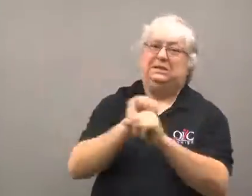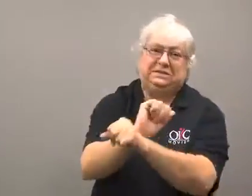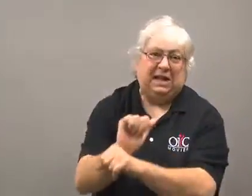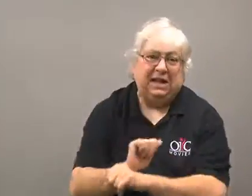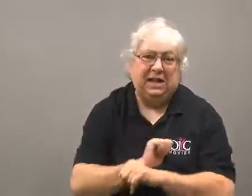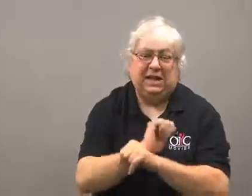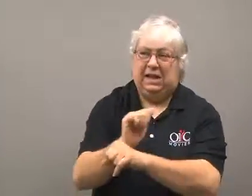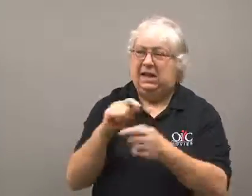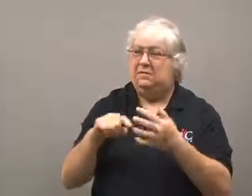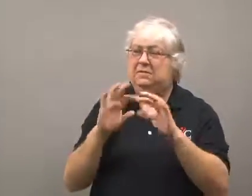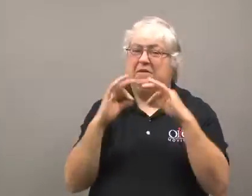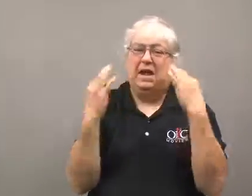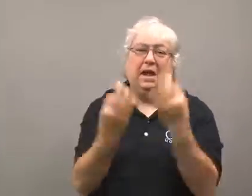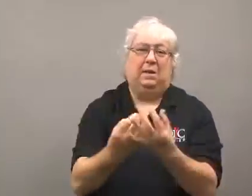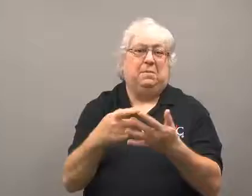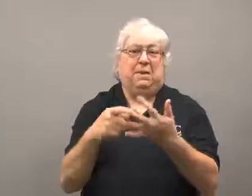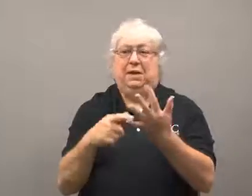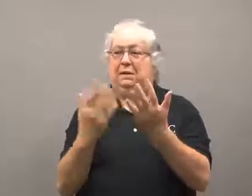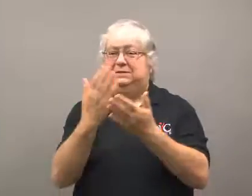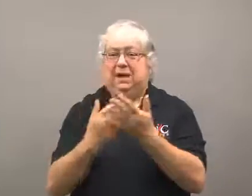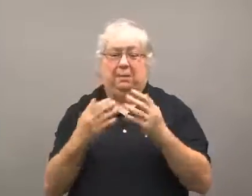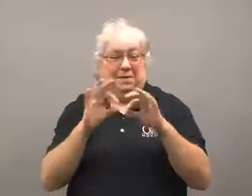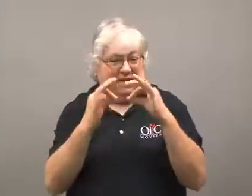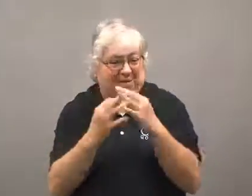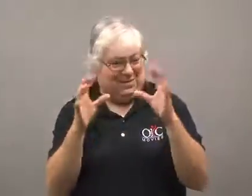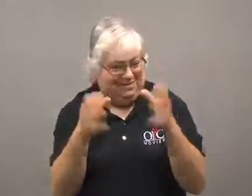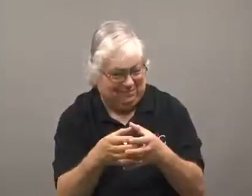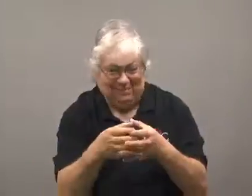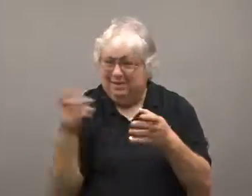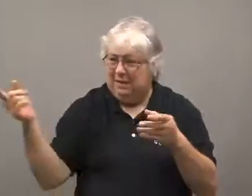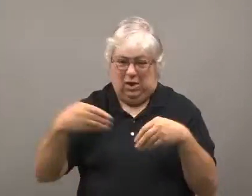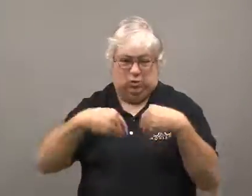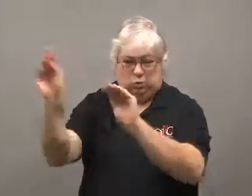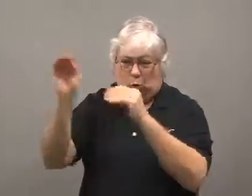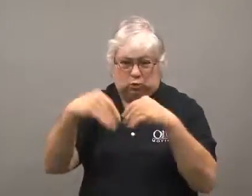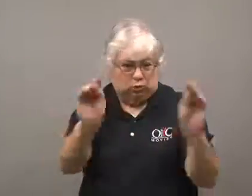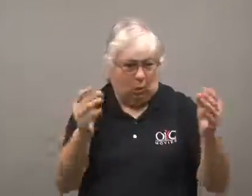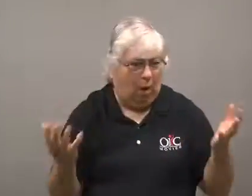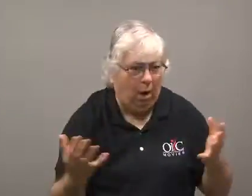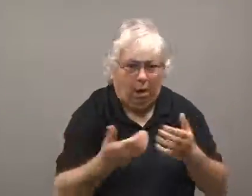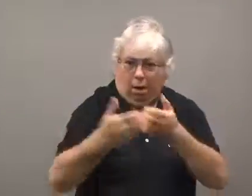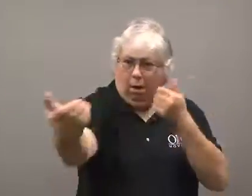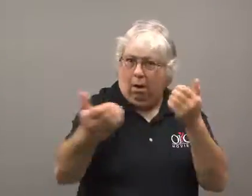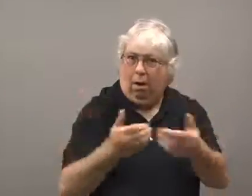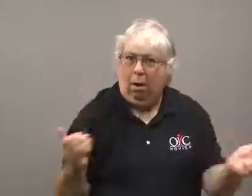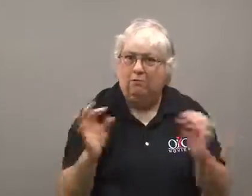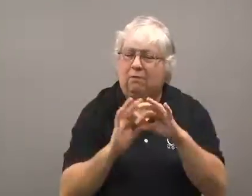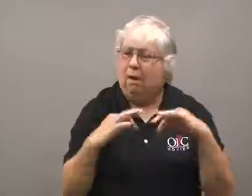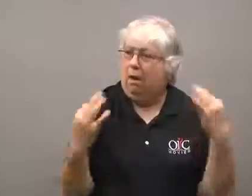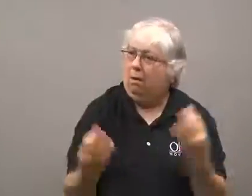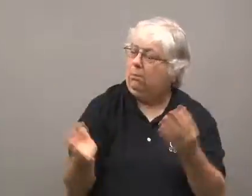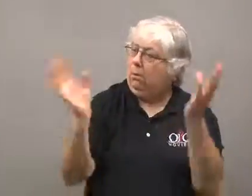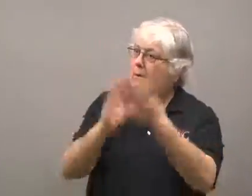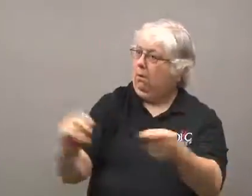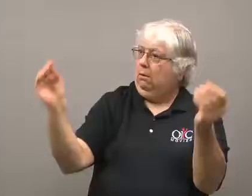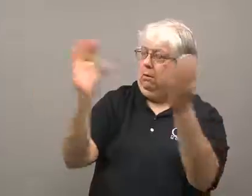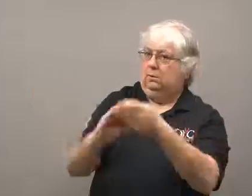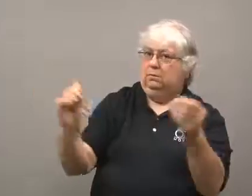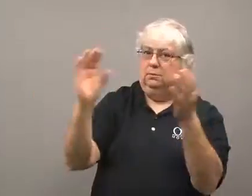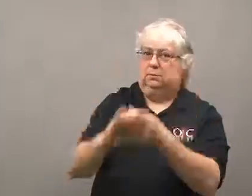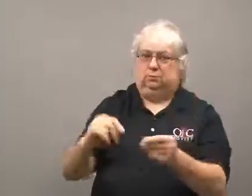how their ancestors were enslaved and families broken up when slaves were sold off.